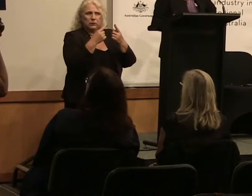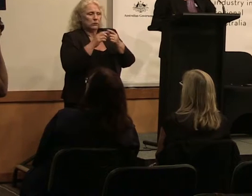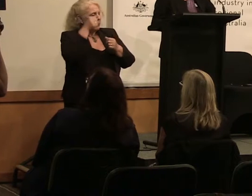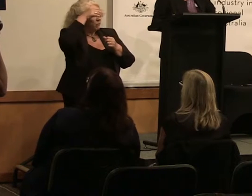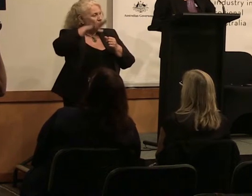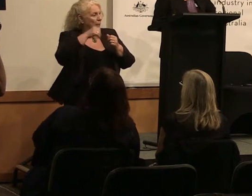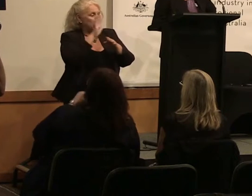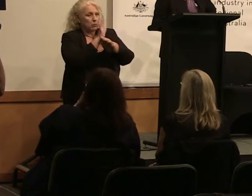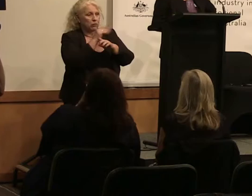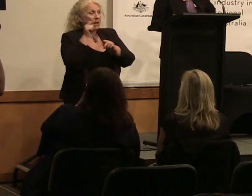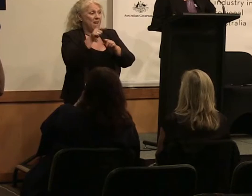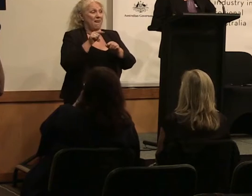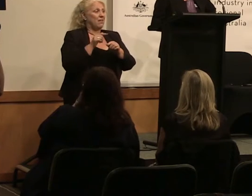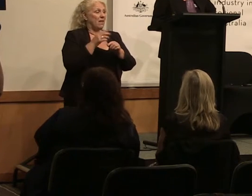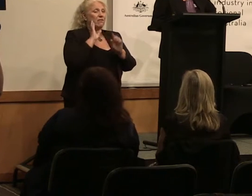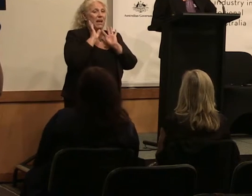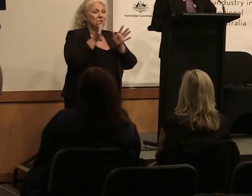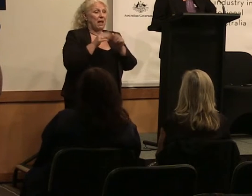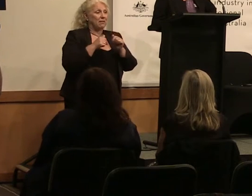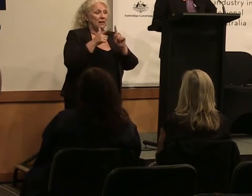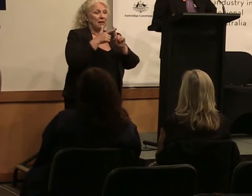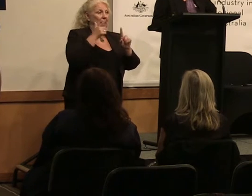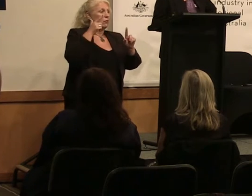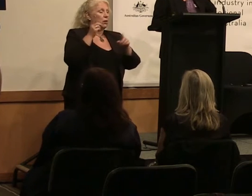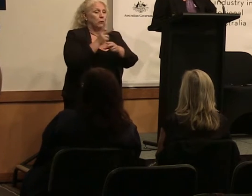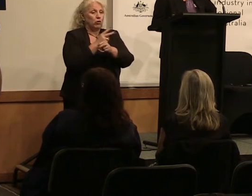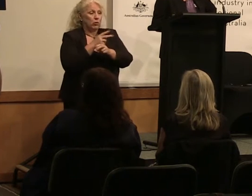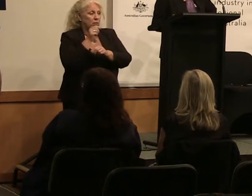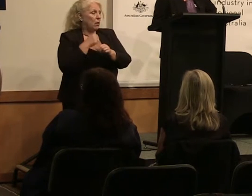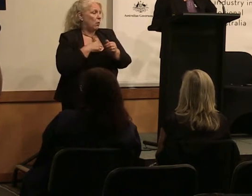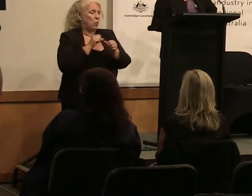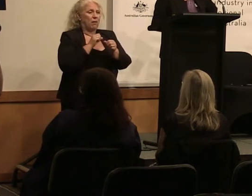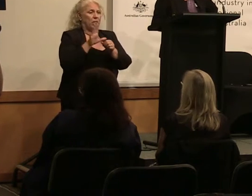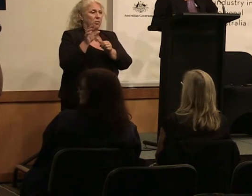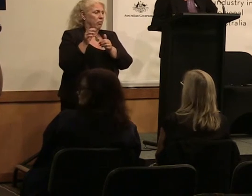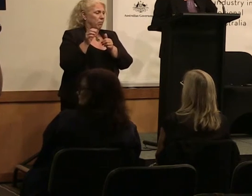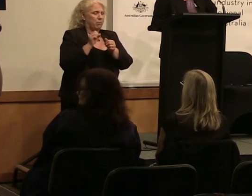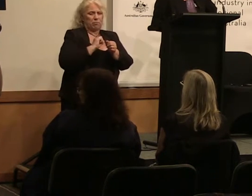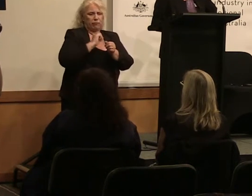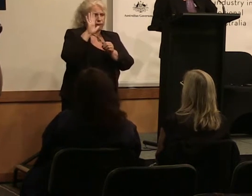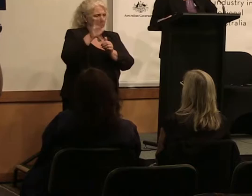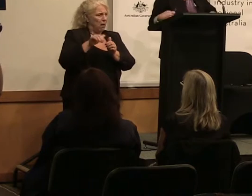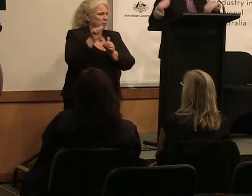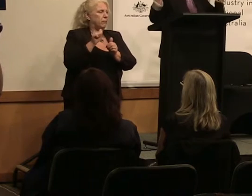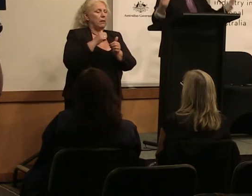He's a fantastic executive producer with extraordinary experience in the marketplace. Our decision was to reach